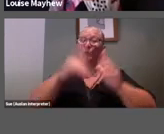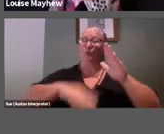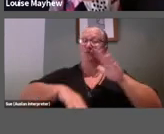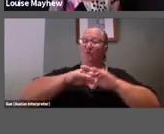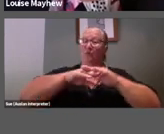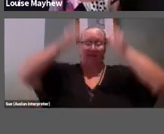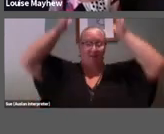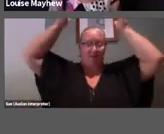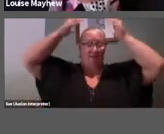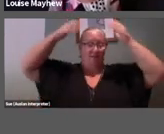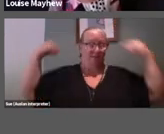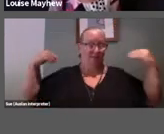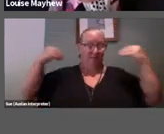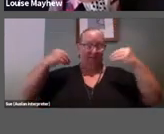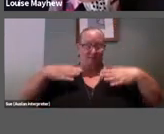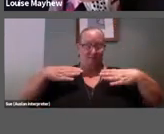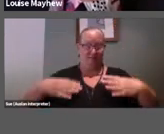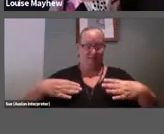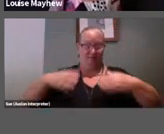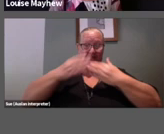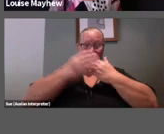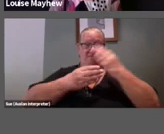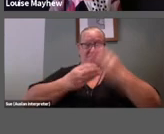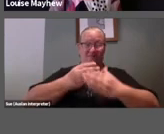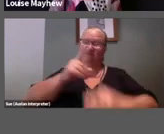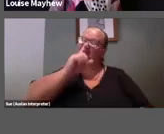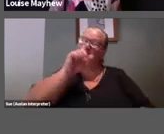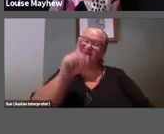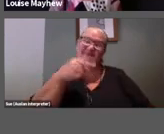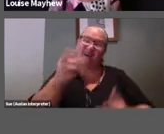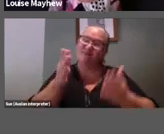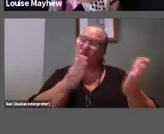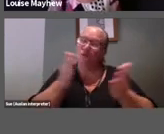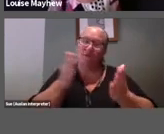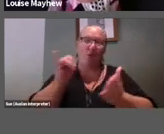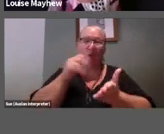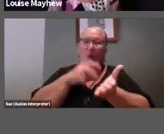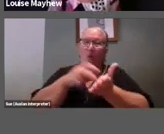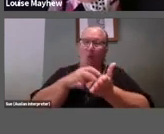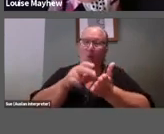not be able to move or walk, so I suggest you have assistants on hand full